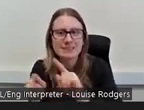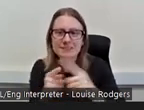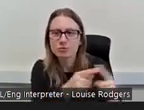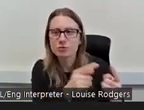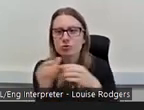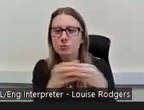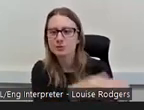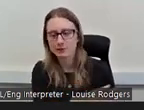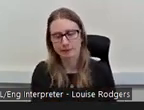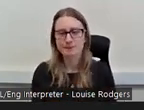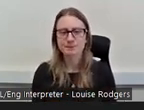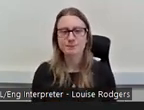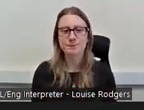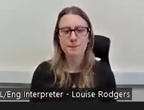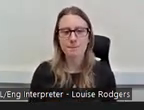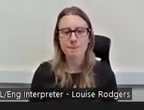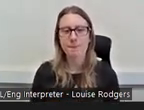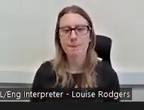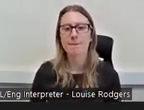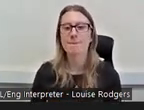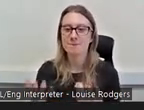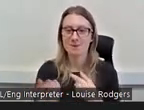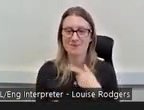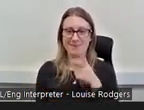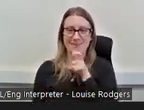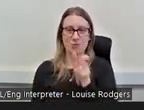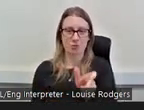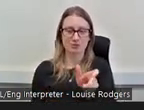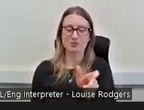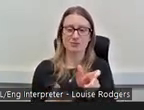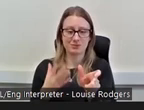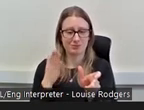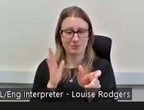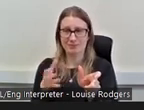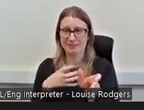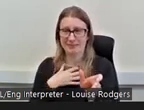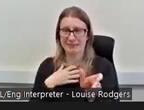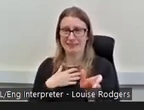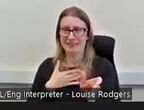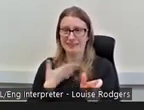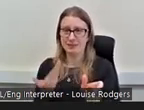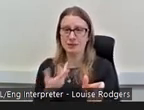Yeah, so for me that what heritage I was really really scared of it you know my perspective,